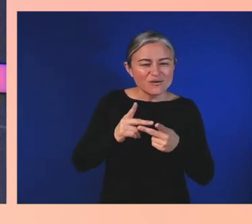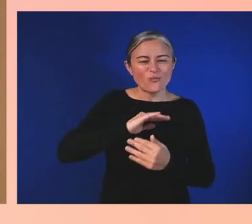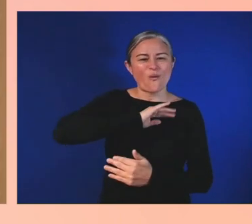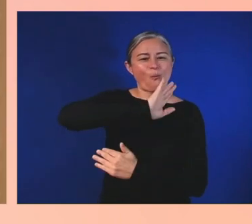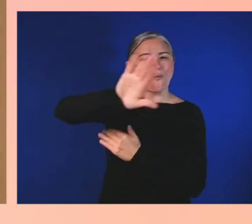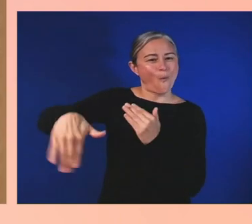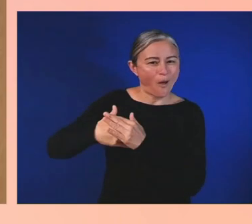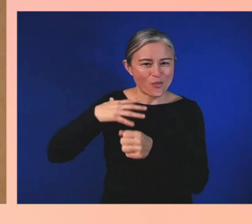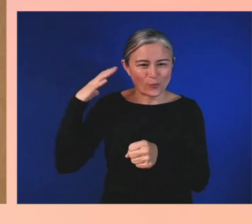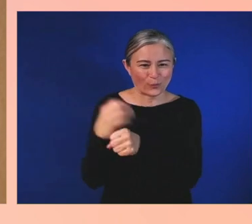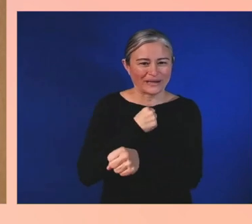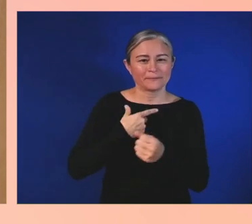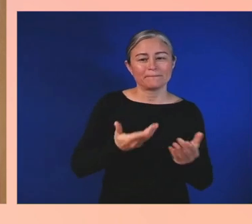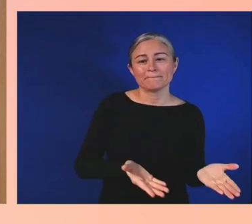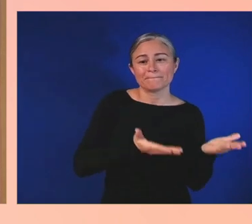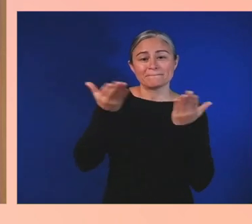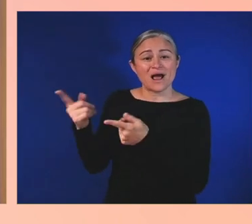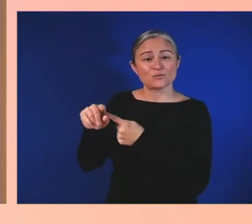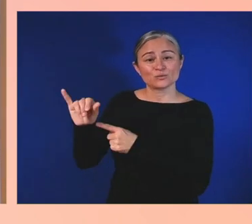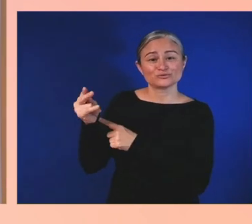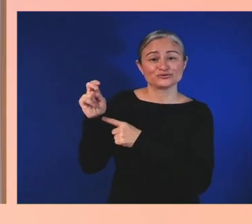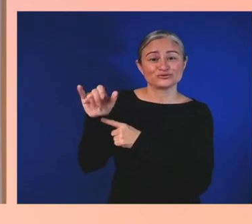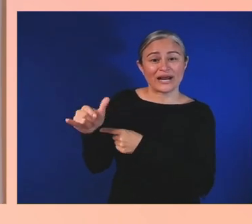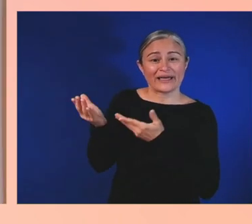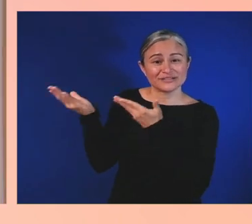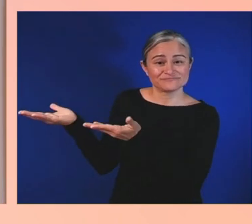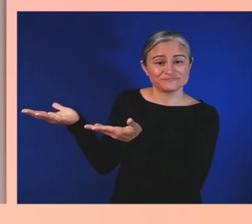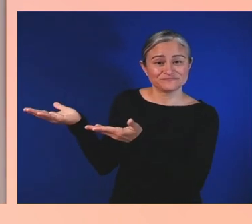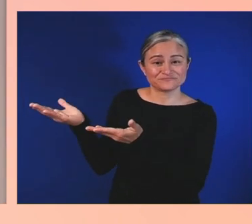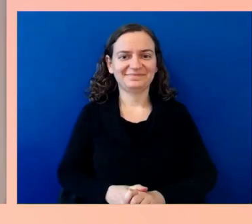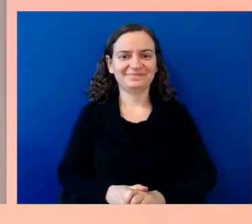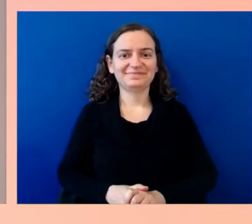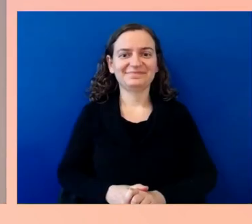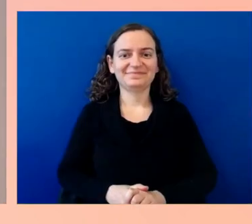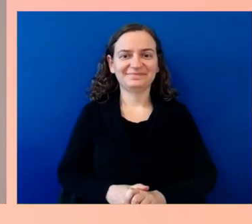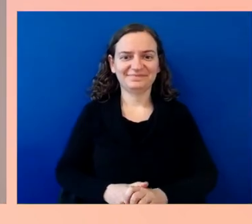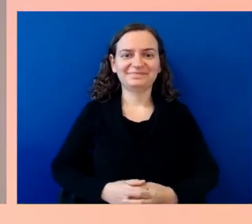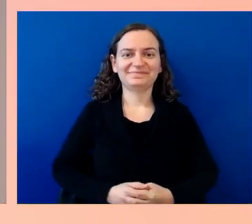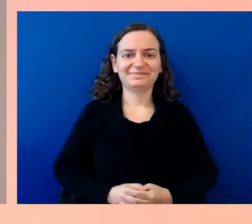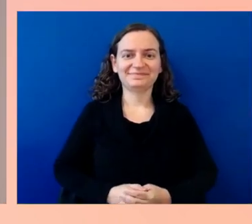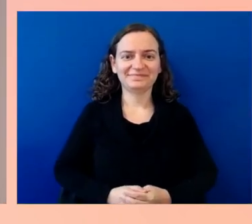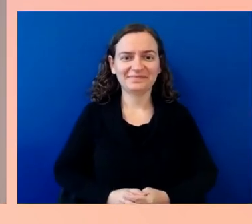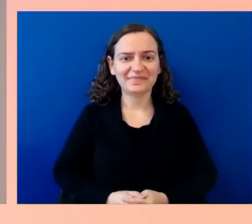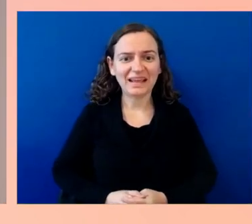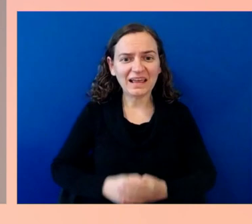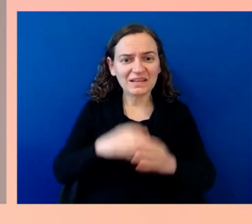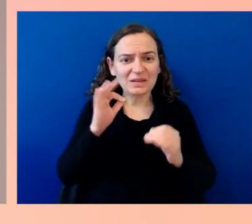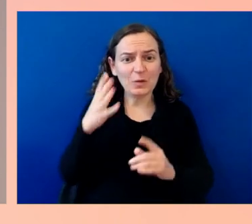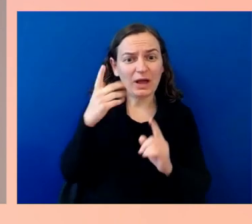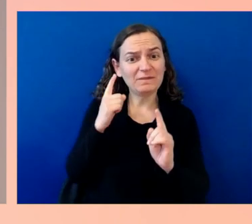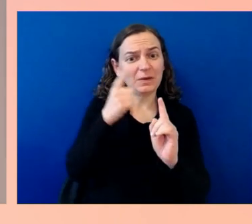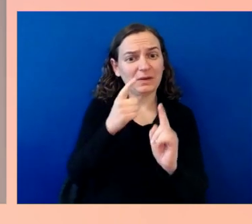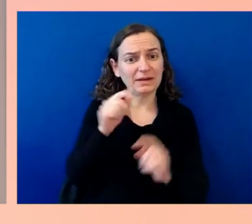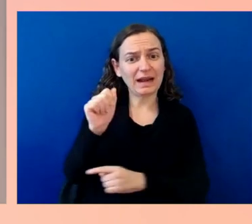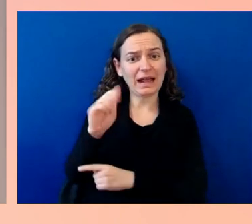One of the goals of Ability Summit is to raise the bar in event inclusion,